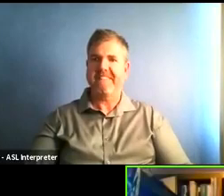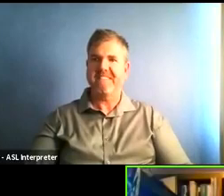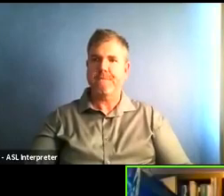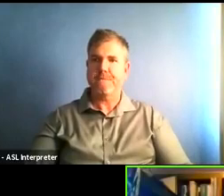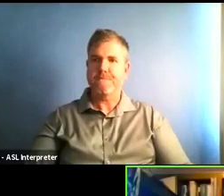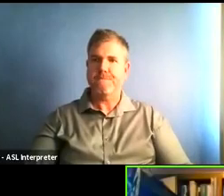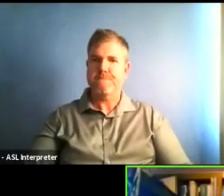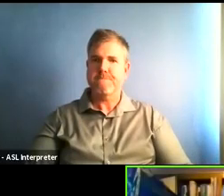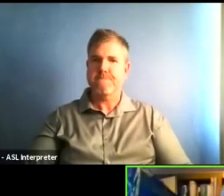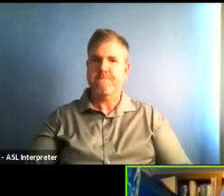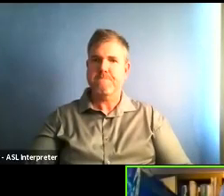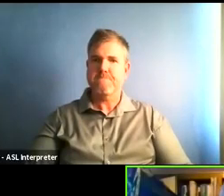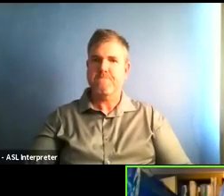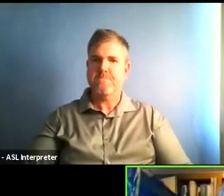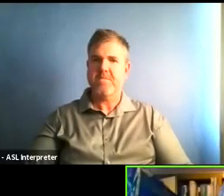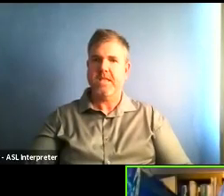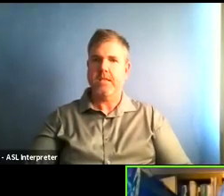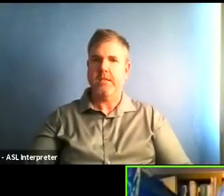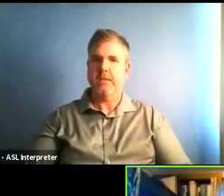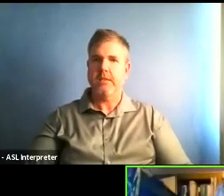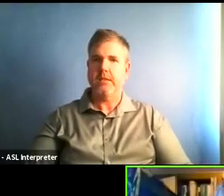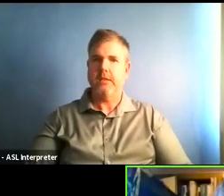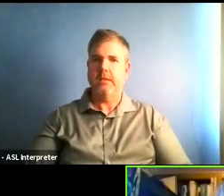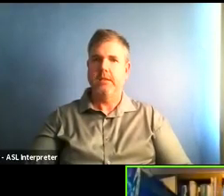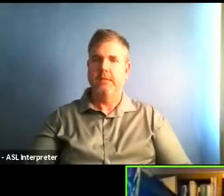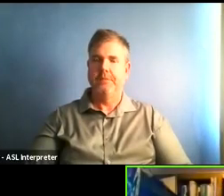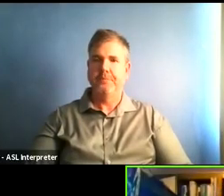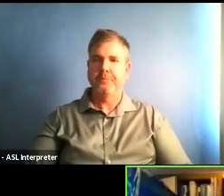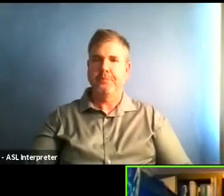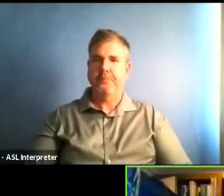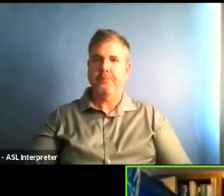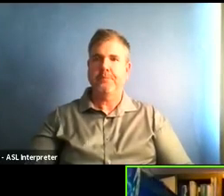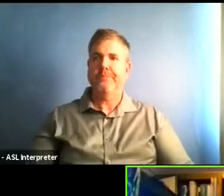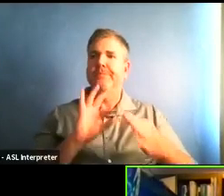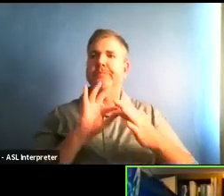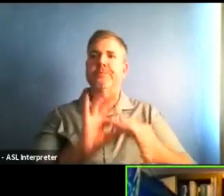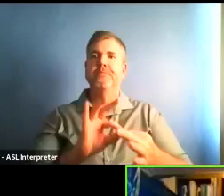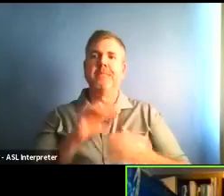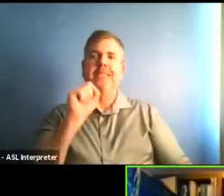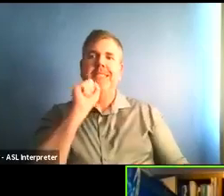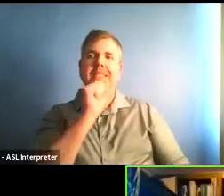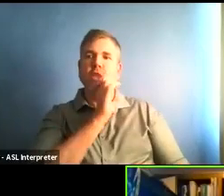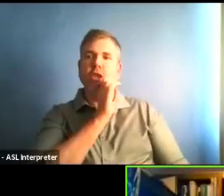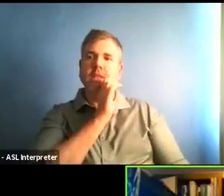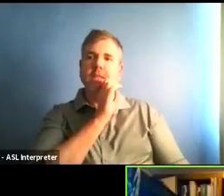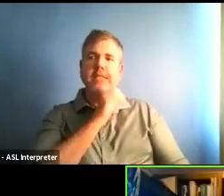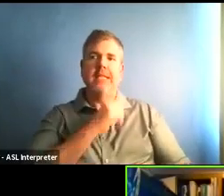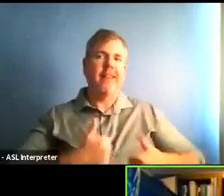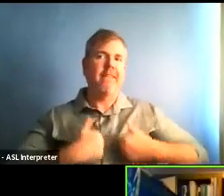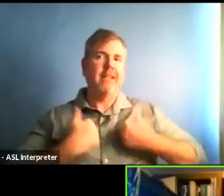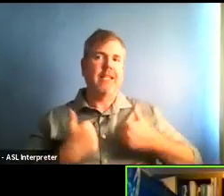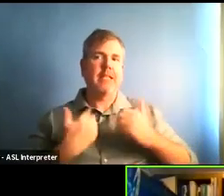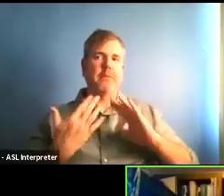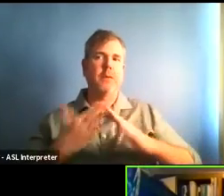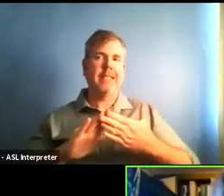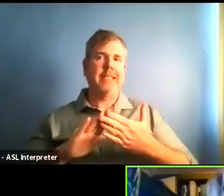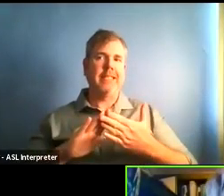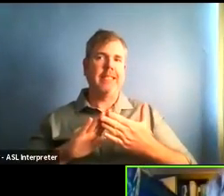infection rate in some of our senior living communities? She asked. You said there is no place for the